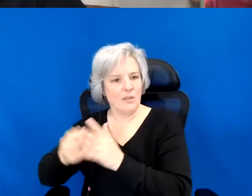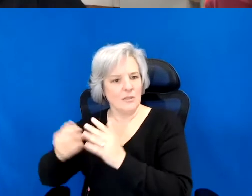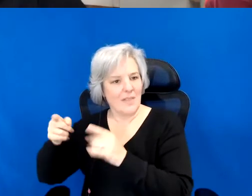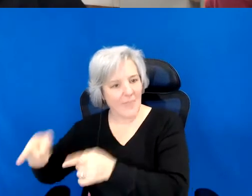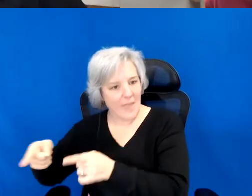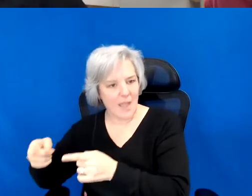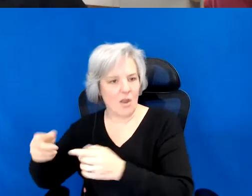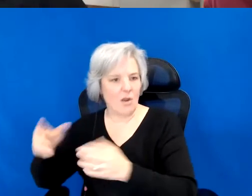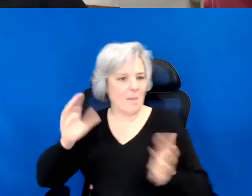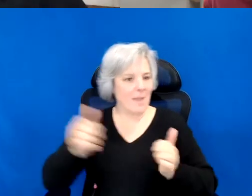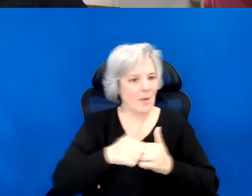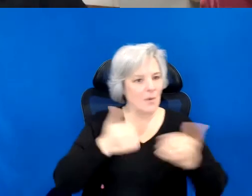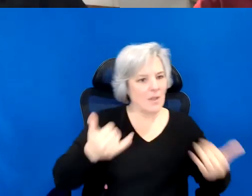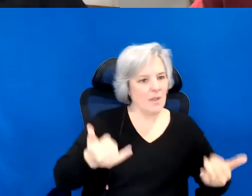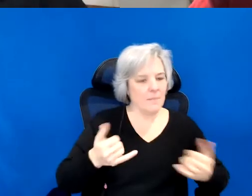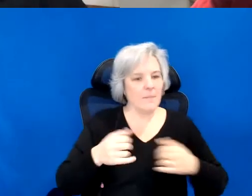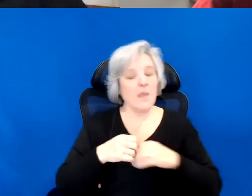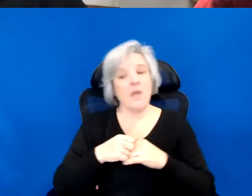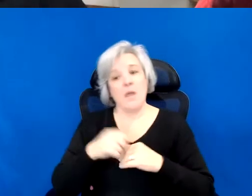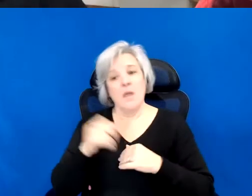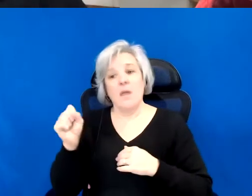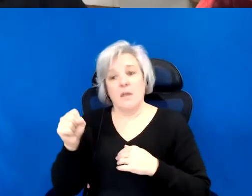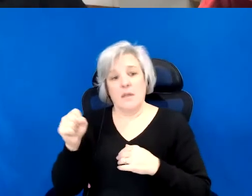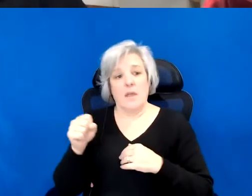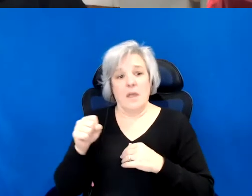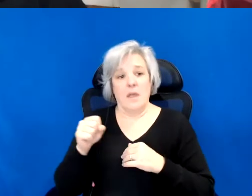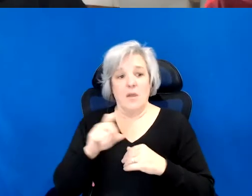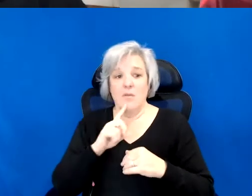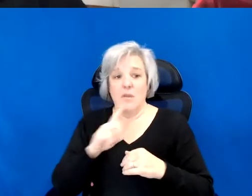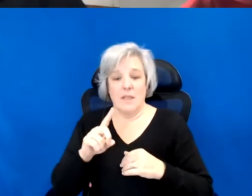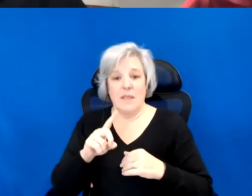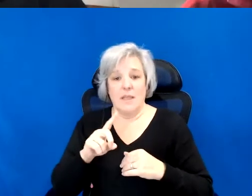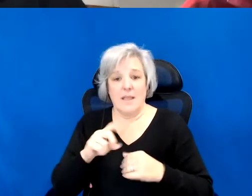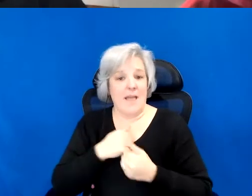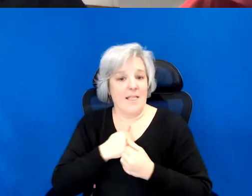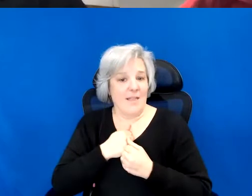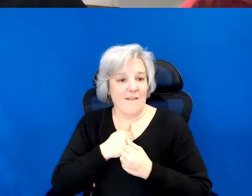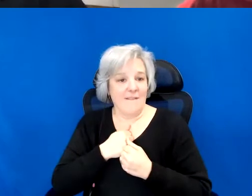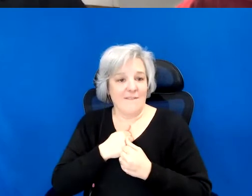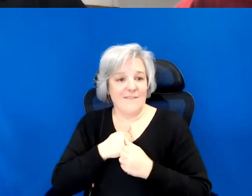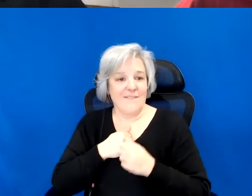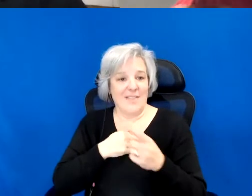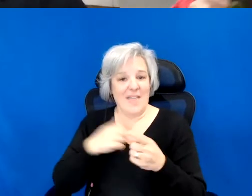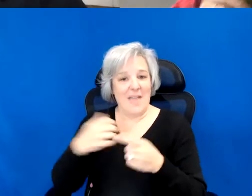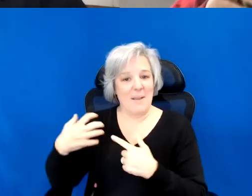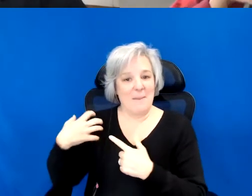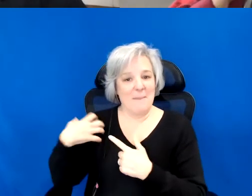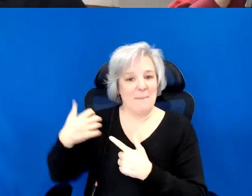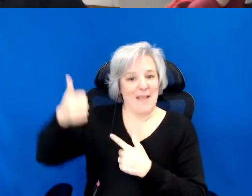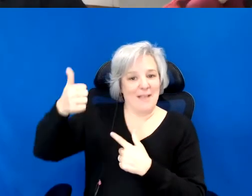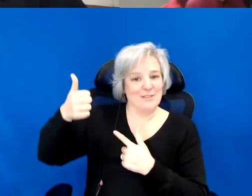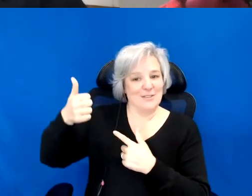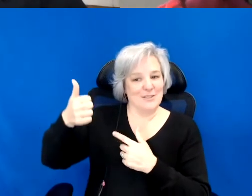Yeah, I mean first, I really love that you are taking the masters tools and, I think